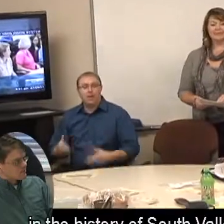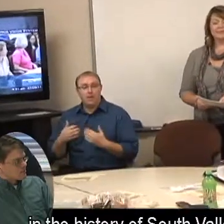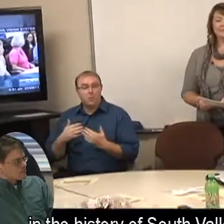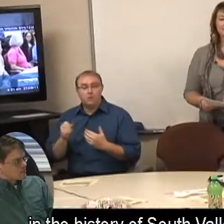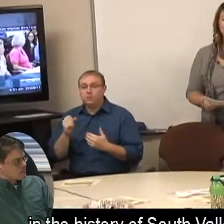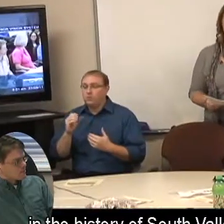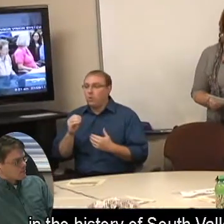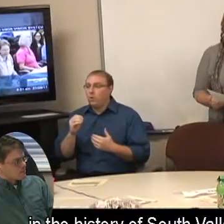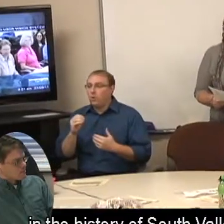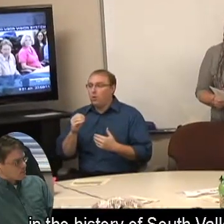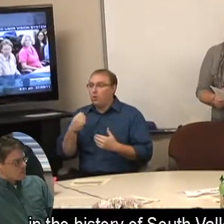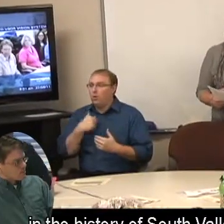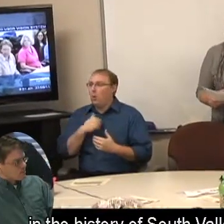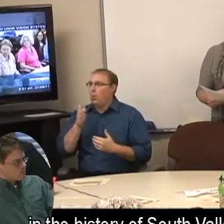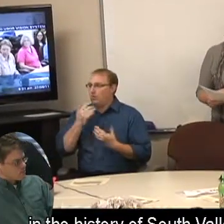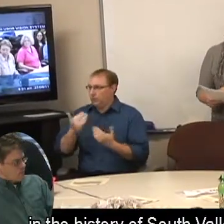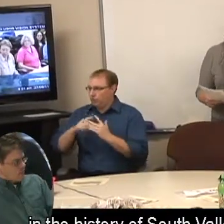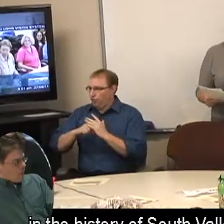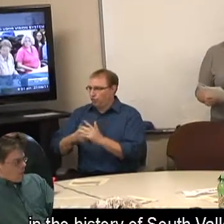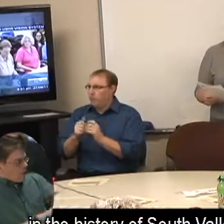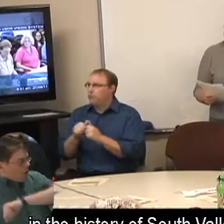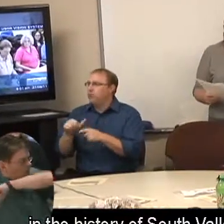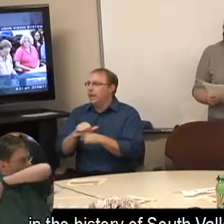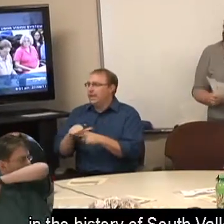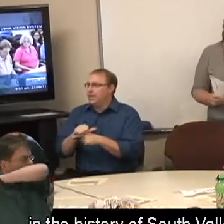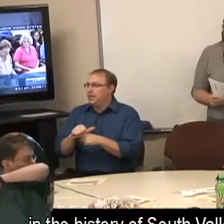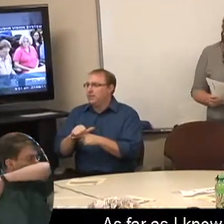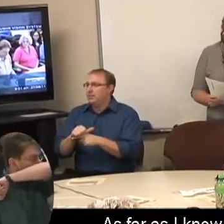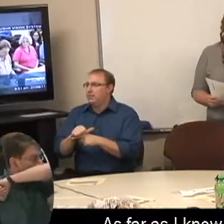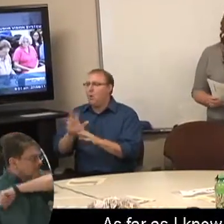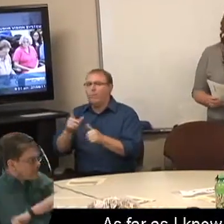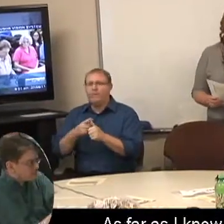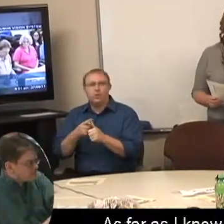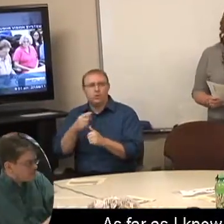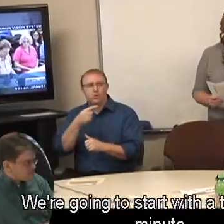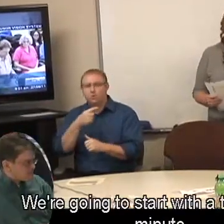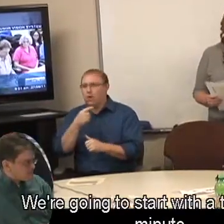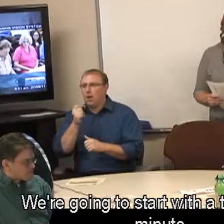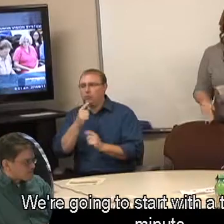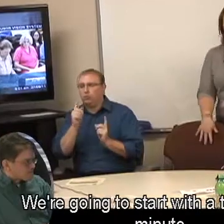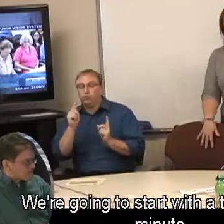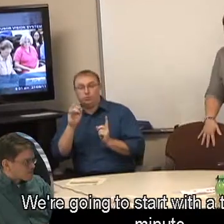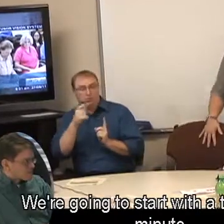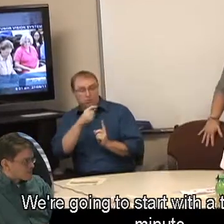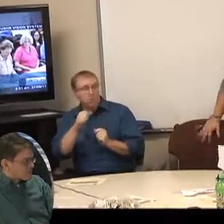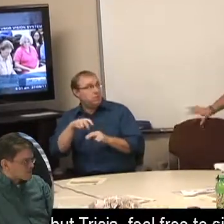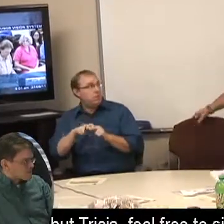in the history of South Valley District. As far as I know. We're going to start with a training in a minute, but Tricia, feel free to sit down.